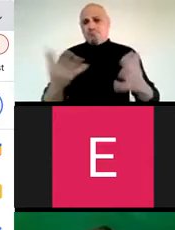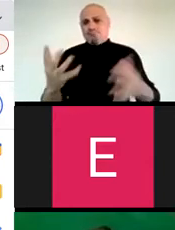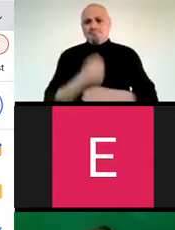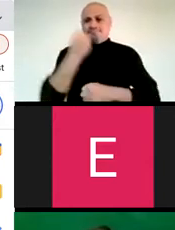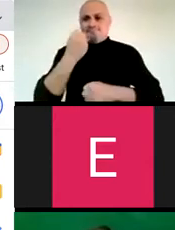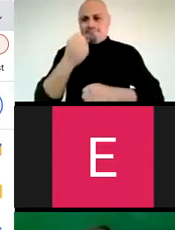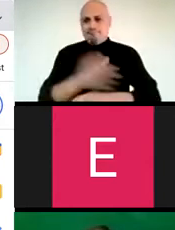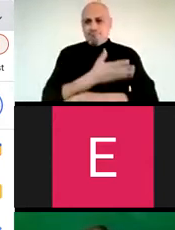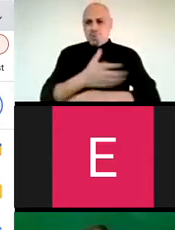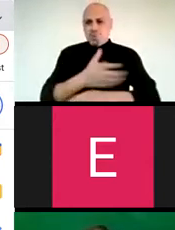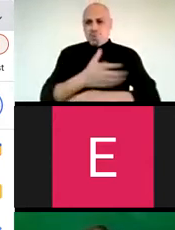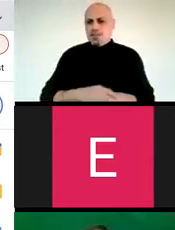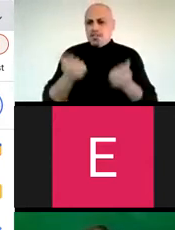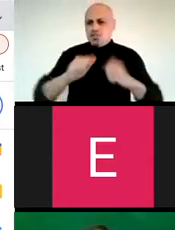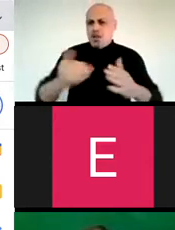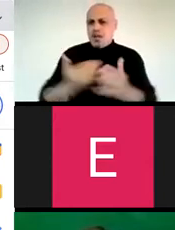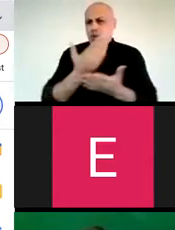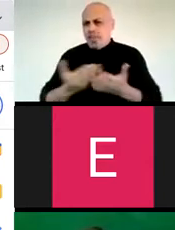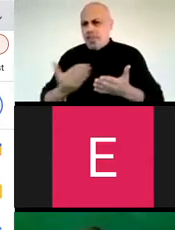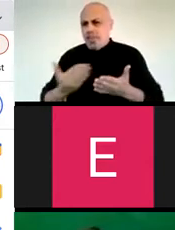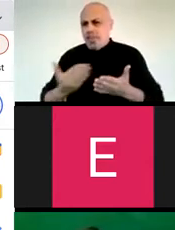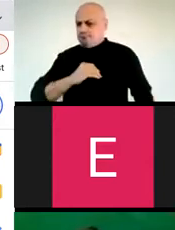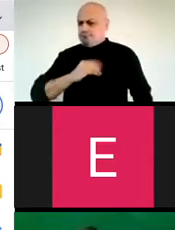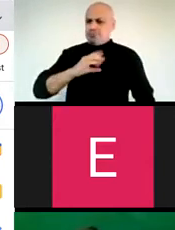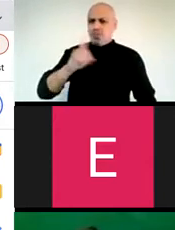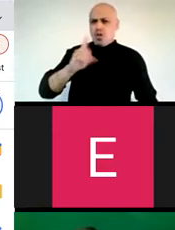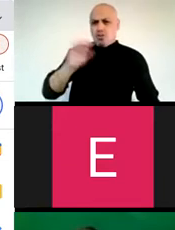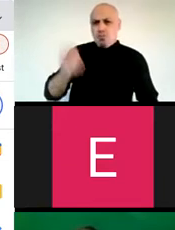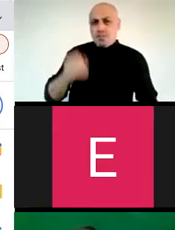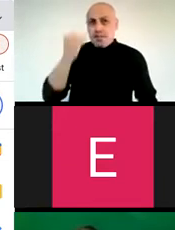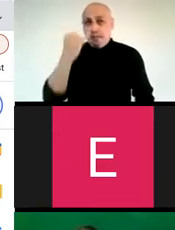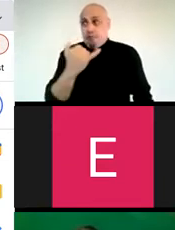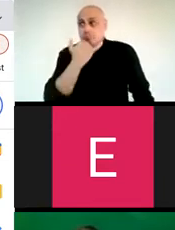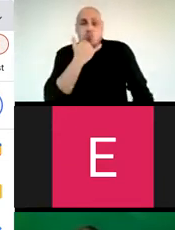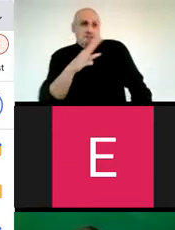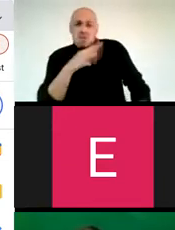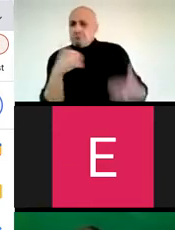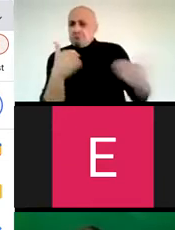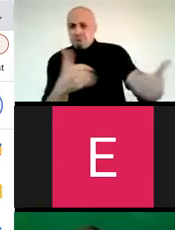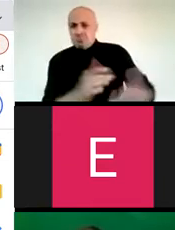be brave in music is to take chances musically, try new things confidently, give a hundred percent even